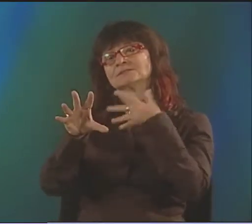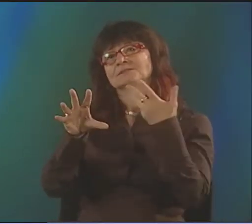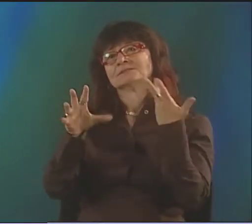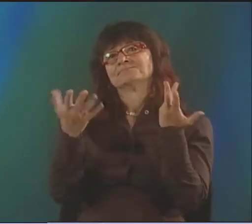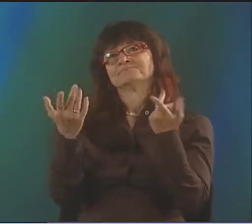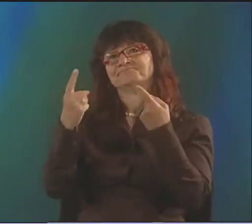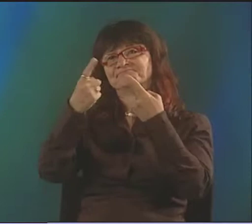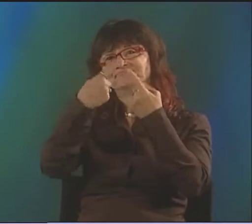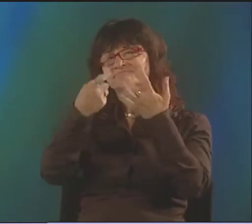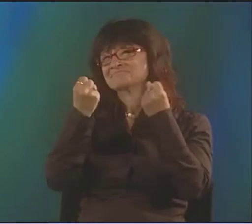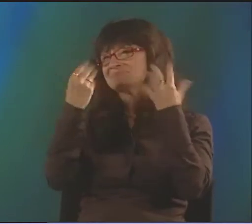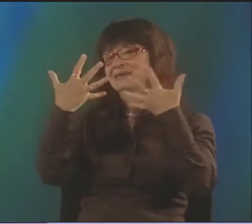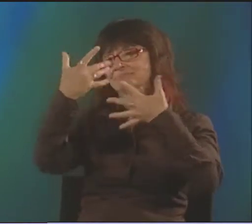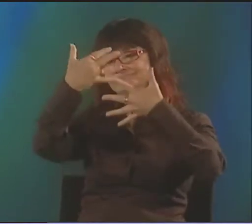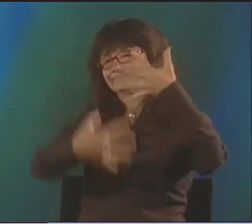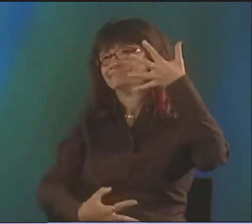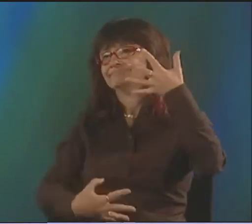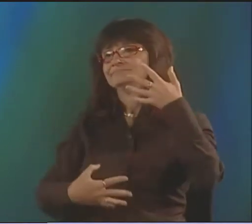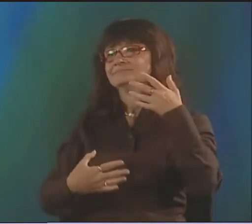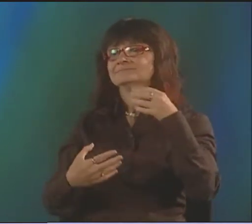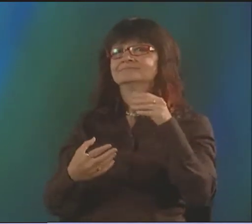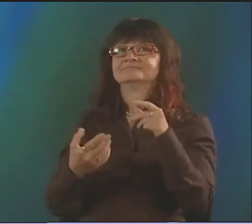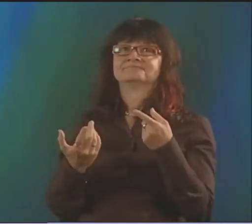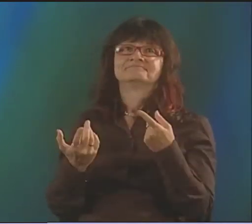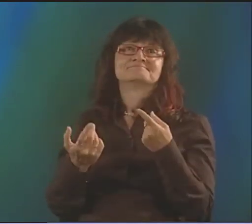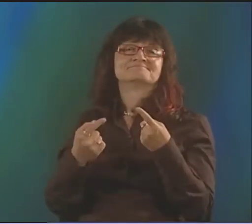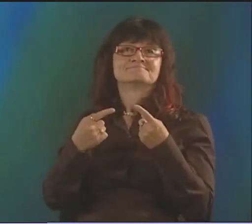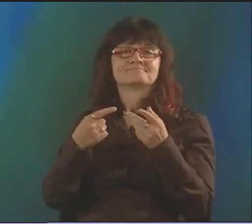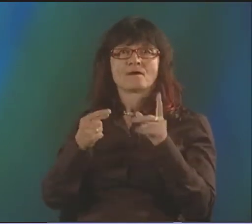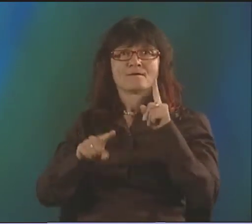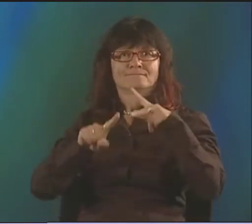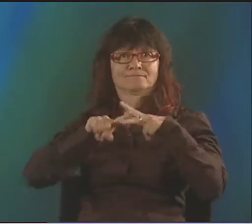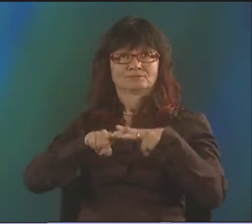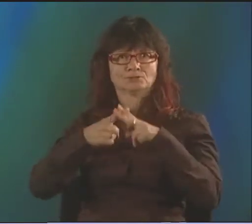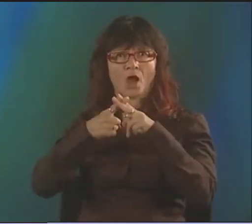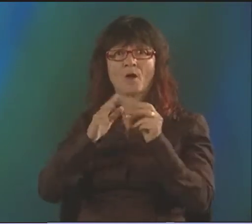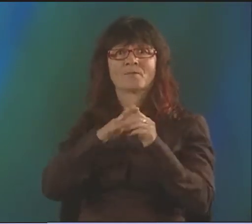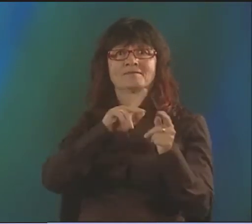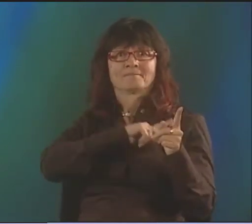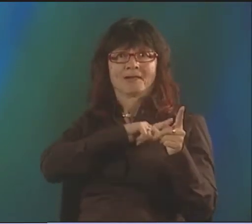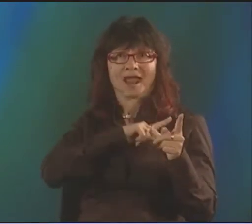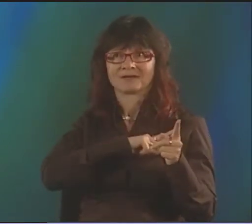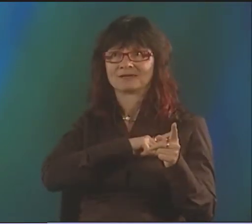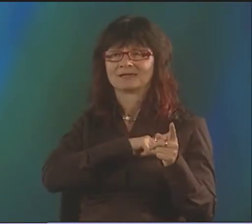I HAD SO MANY INFLUENCES OVER THE YEARS. HARD TO NAME THEM ALL.